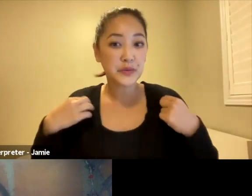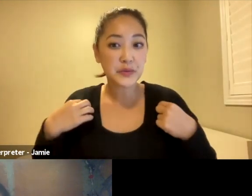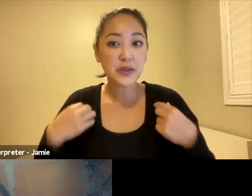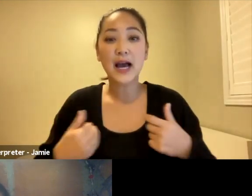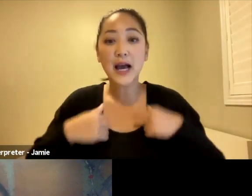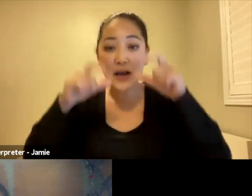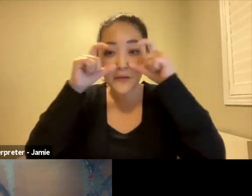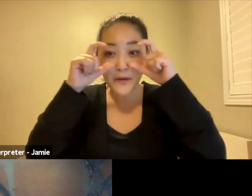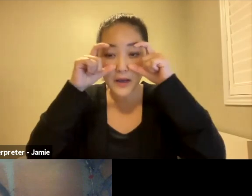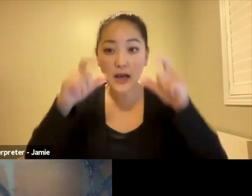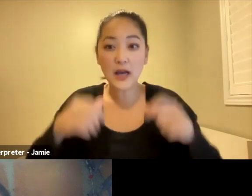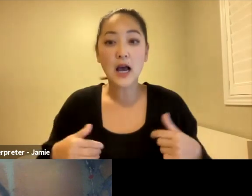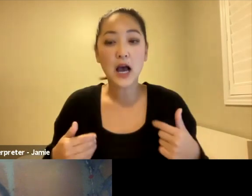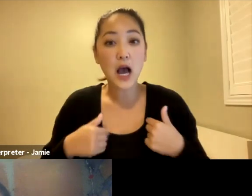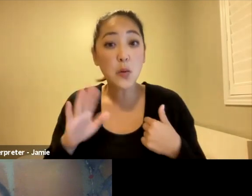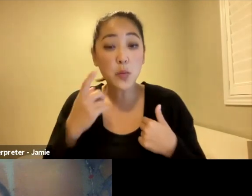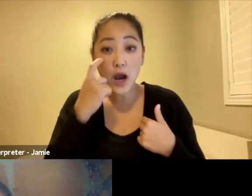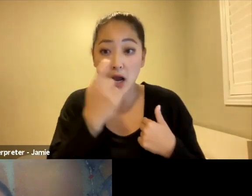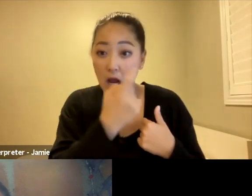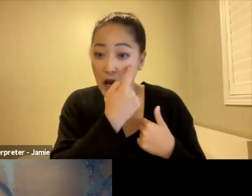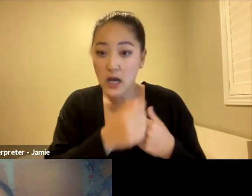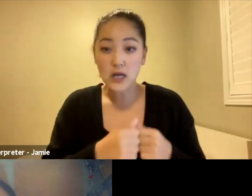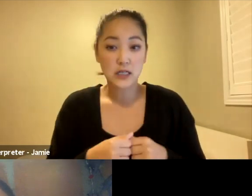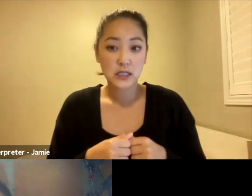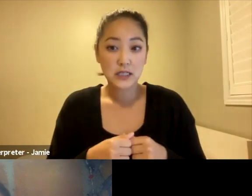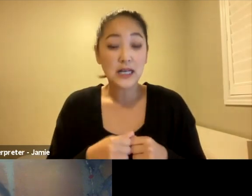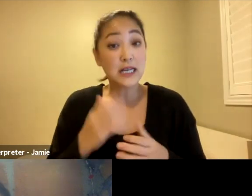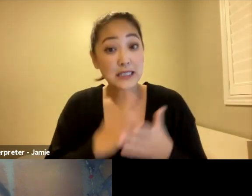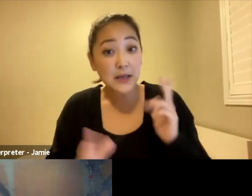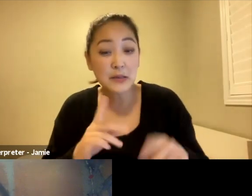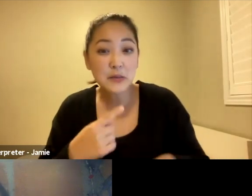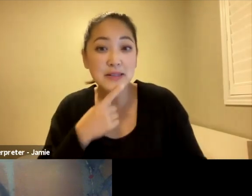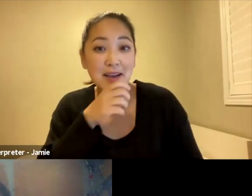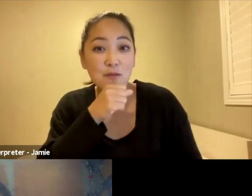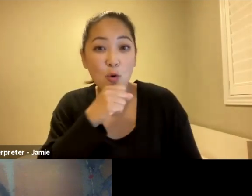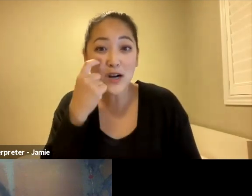I have brown eyes. My son says I have orange eyes, I don't know. (Laugh)